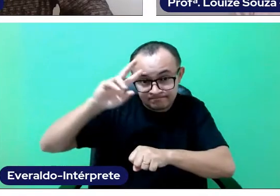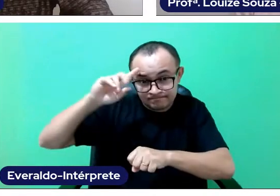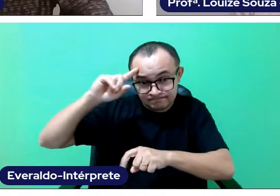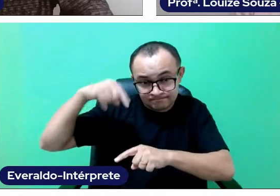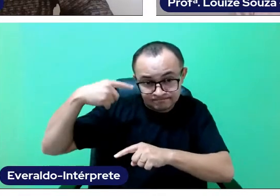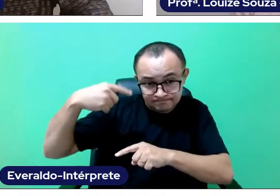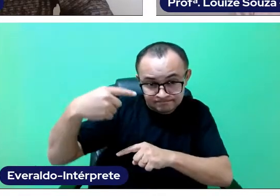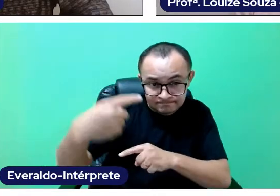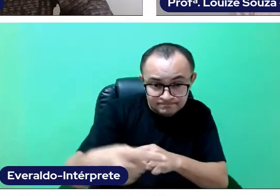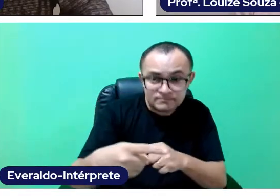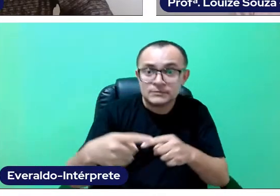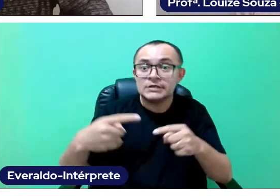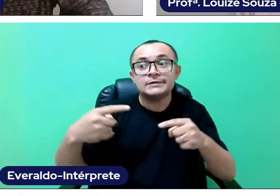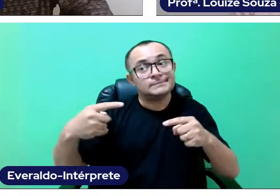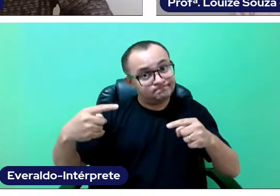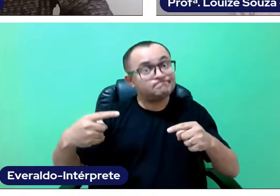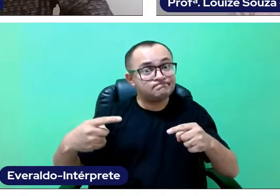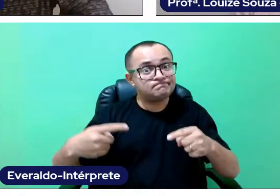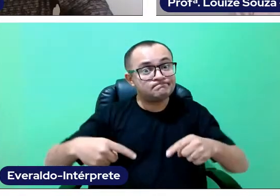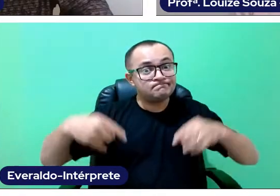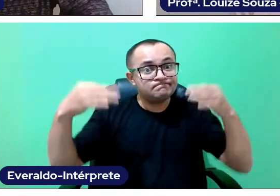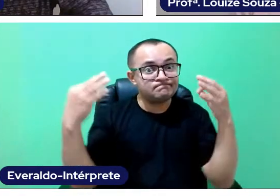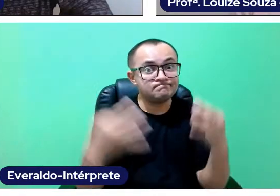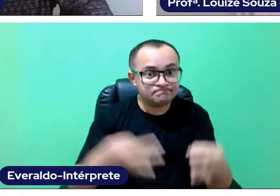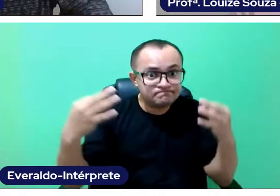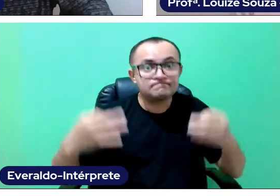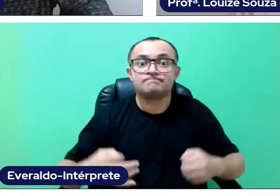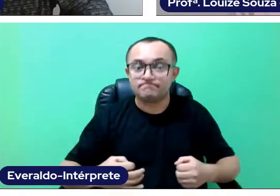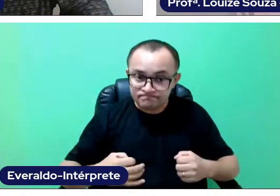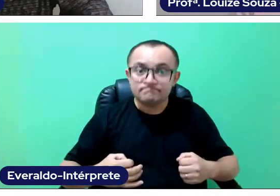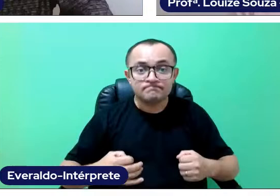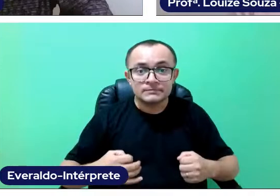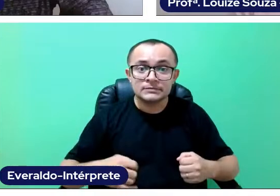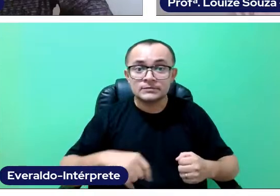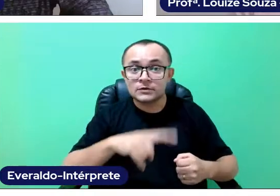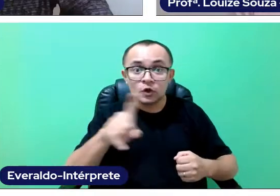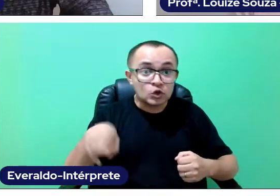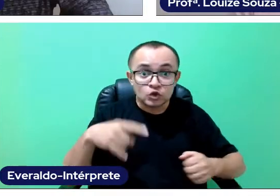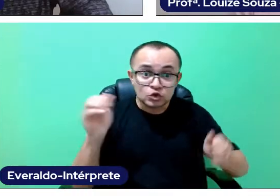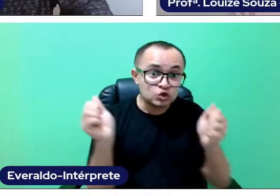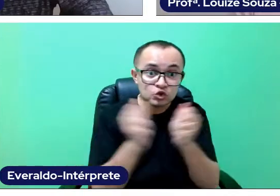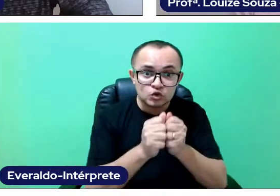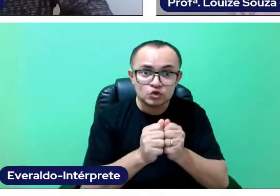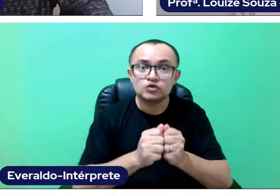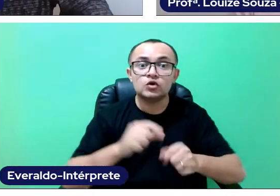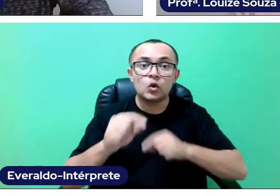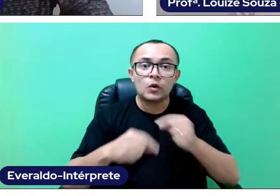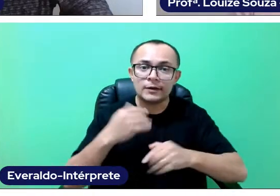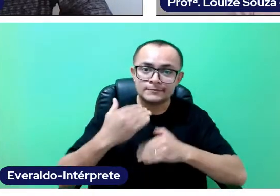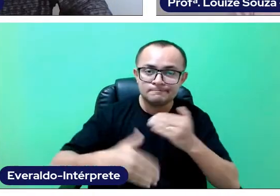seems to be the best option for the present moment. So, may we build together this new restart.